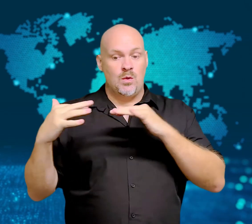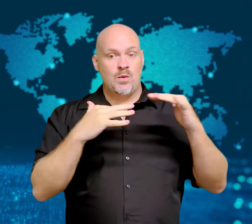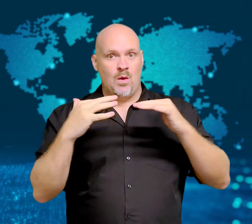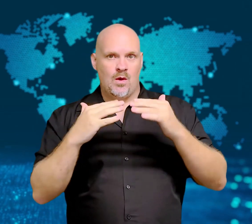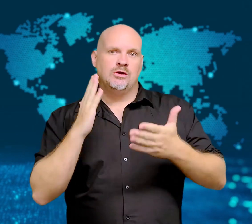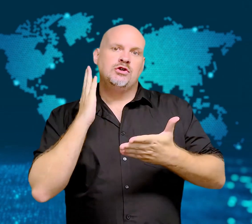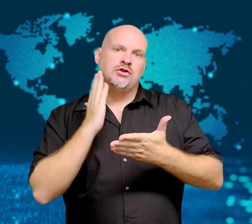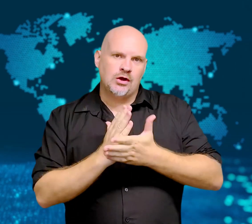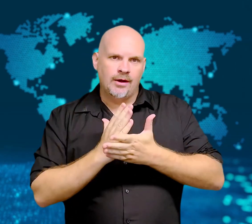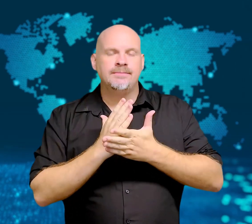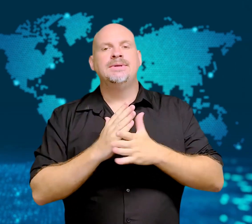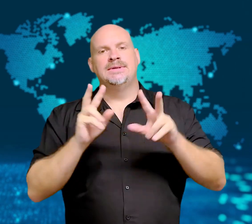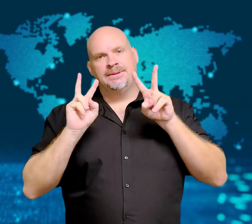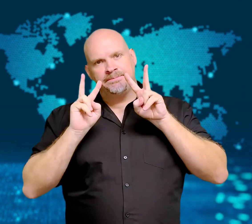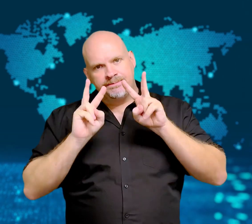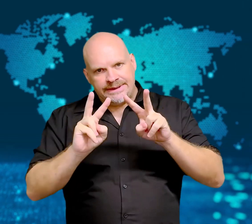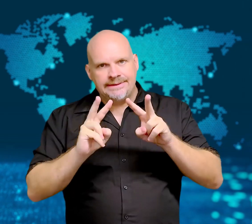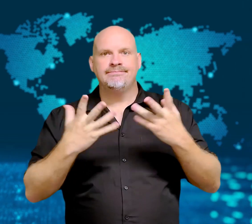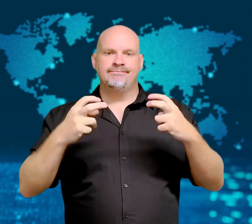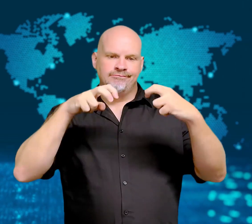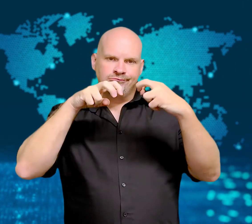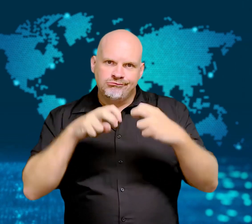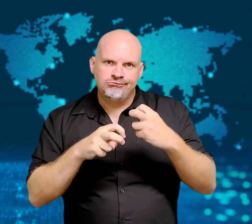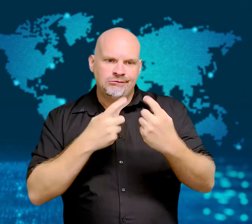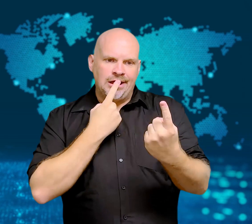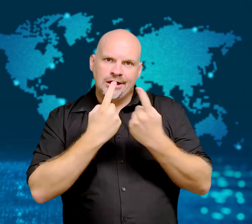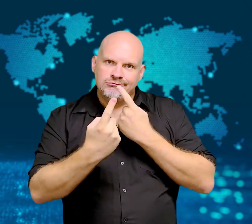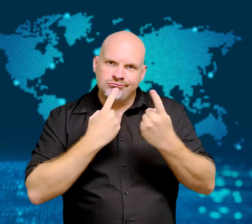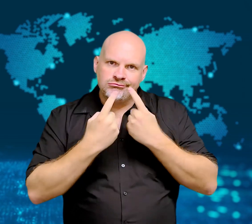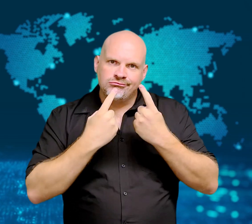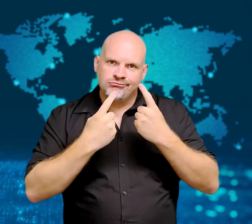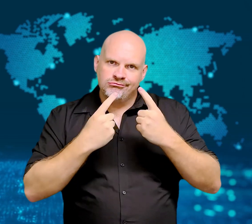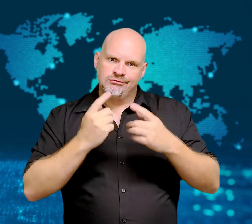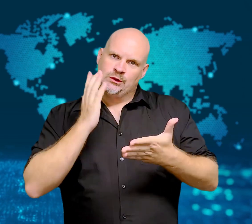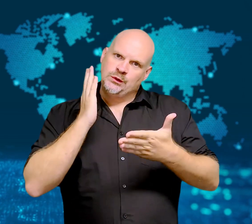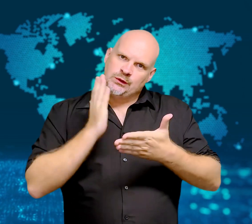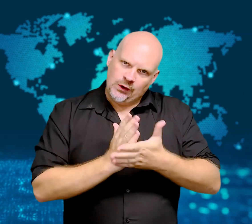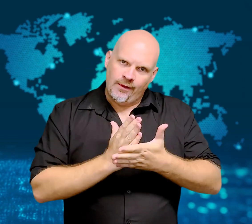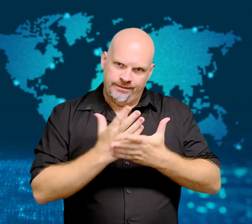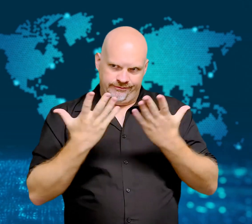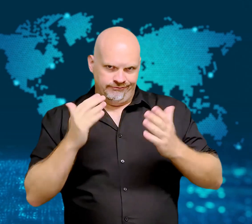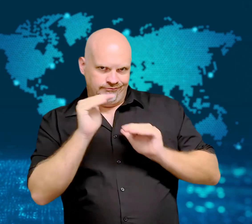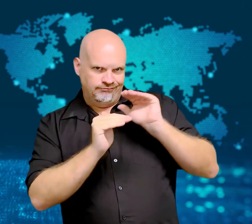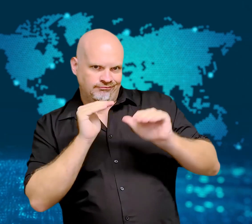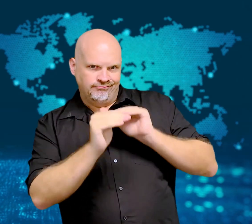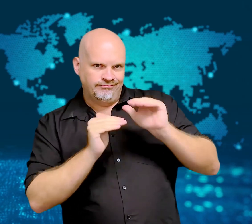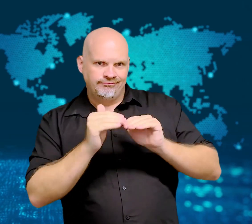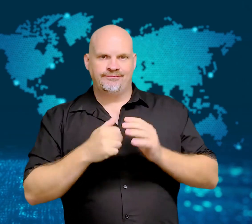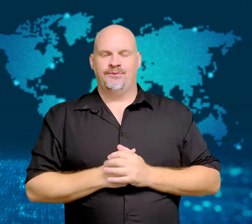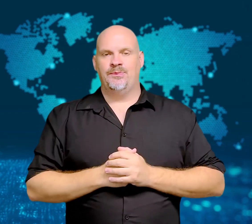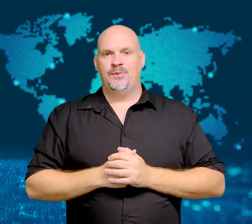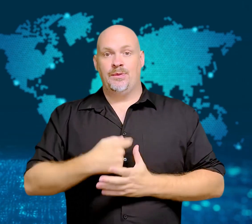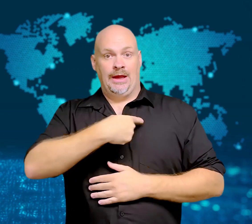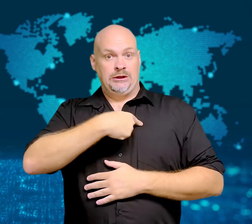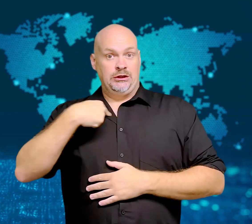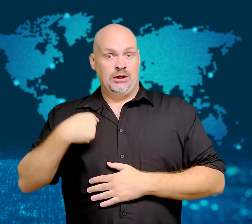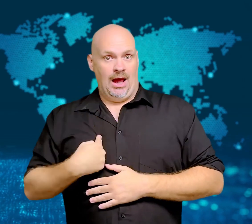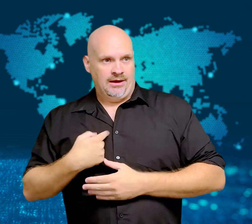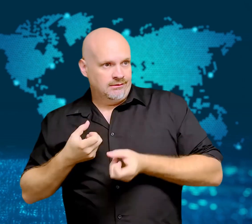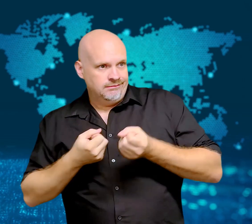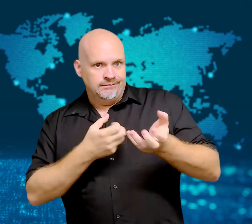Instead, Russia's allies are calling for peaceful resolution and peace talks.